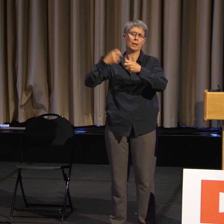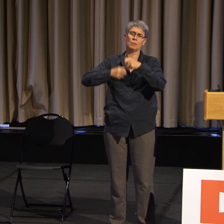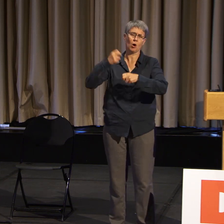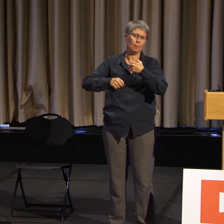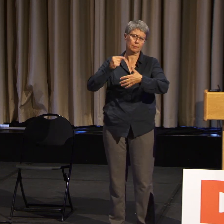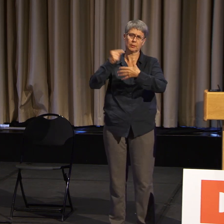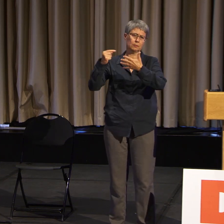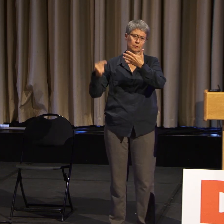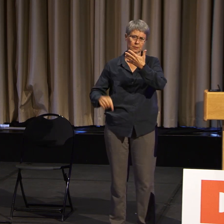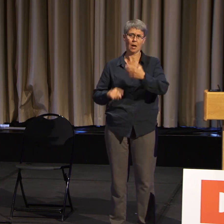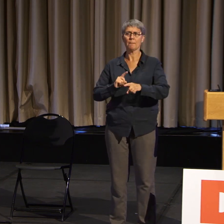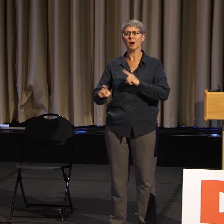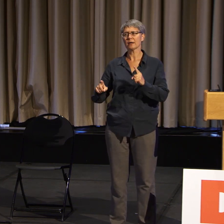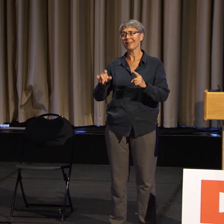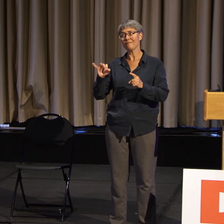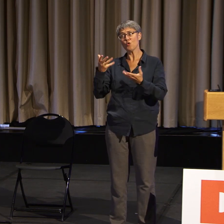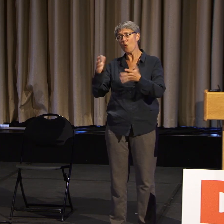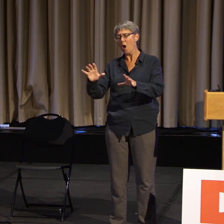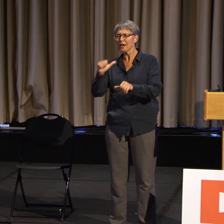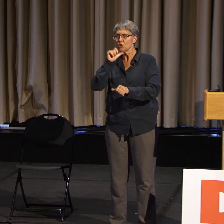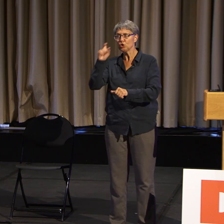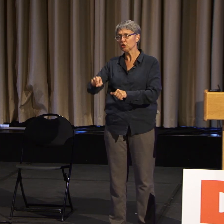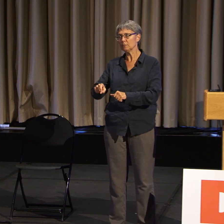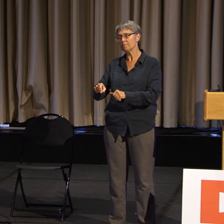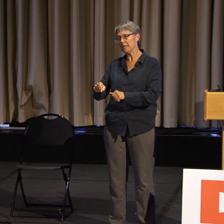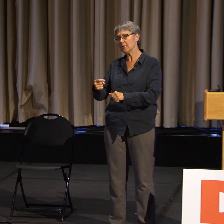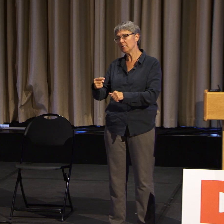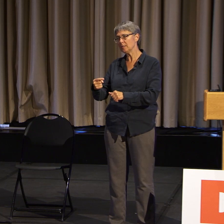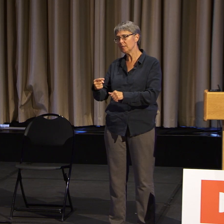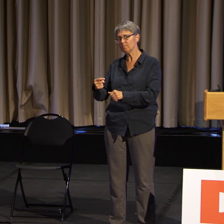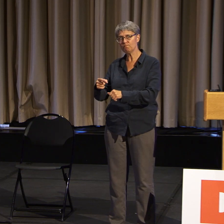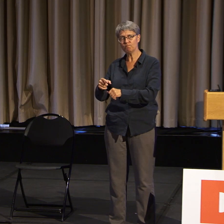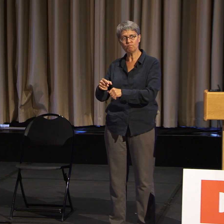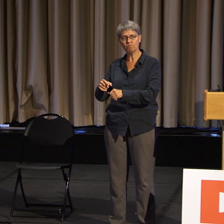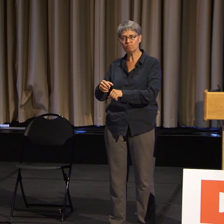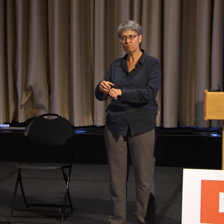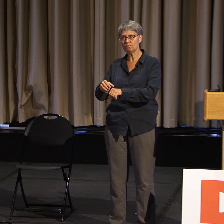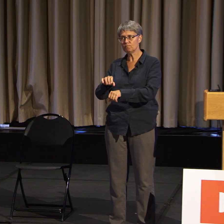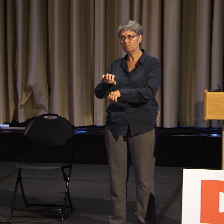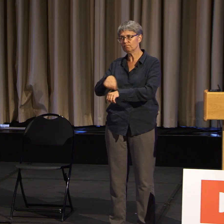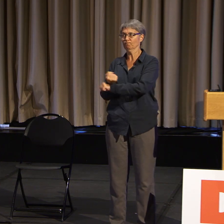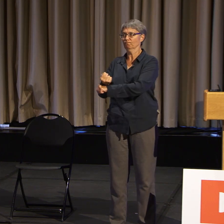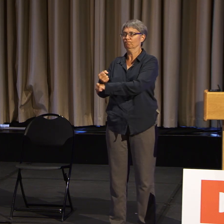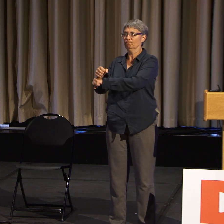But for those of us who feel that that will help us and all,